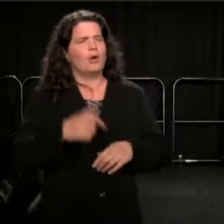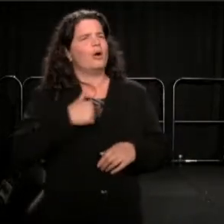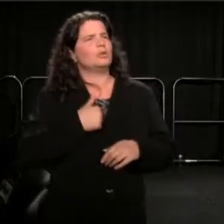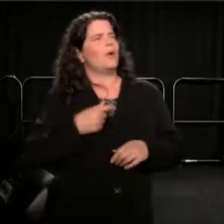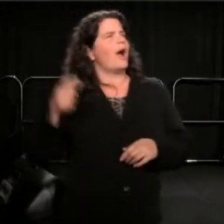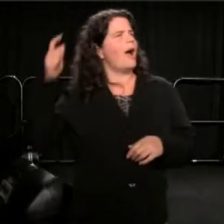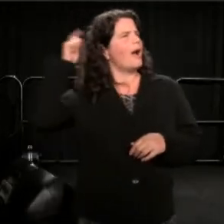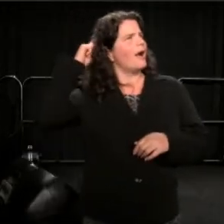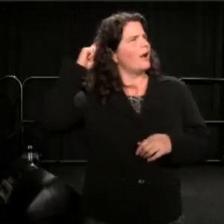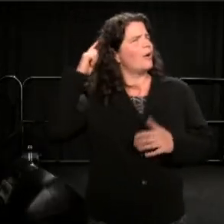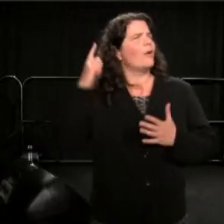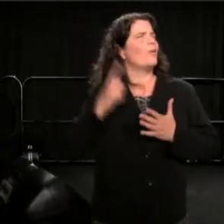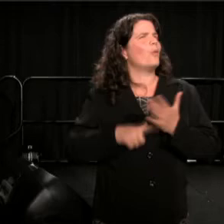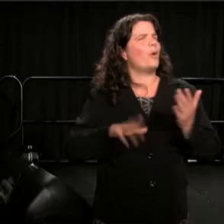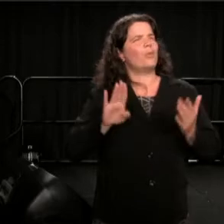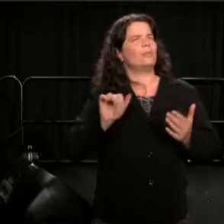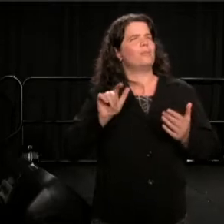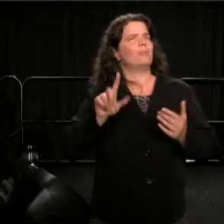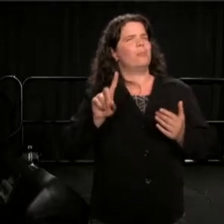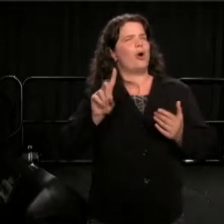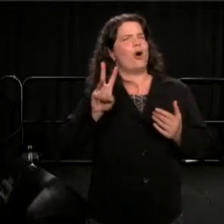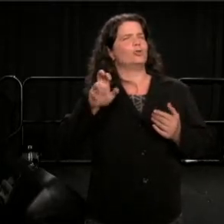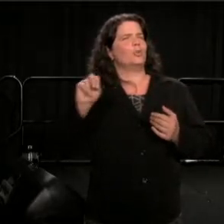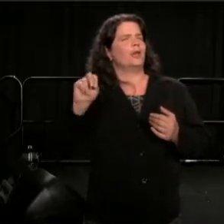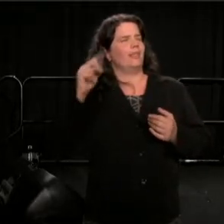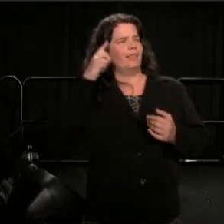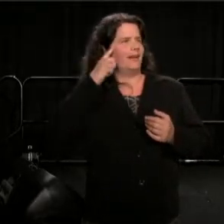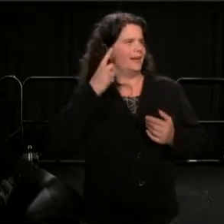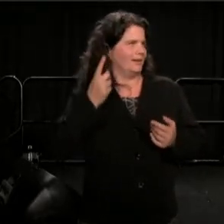So we go back to rap on race, again. This is not an interview that I took.